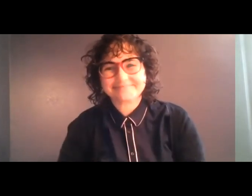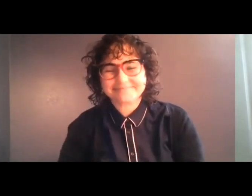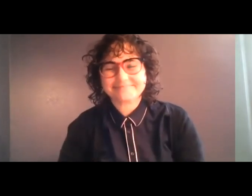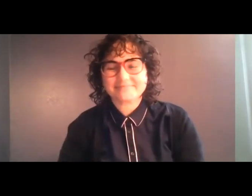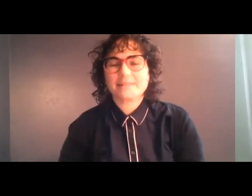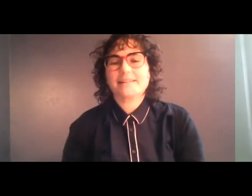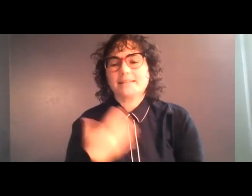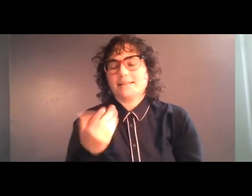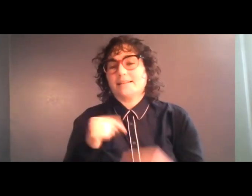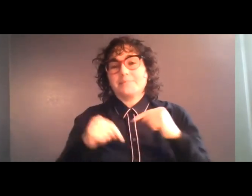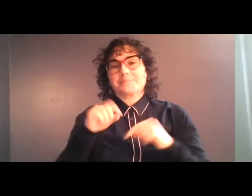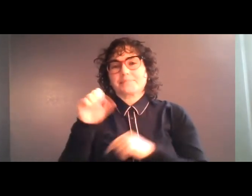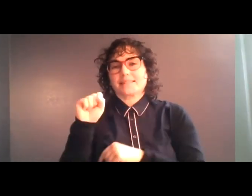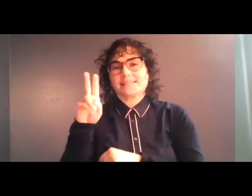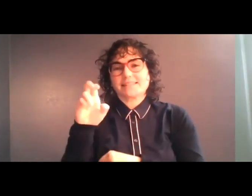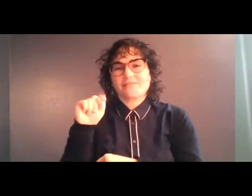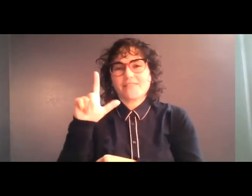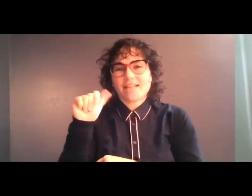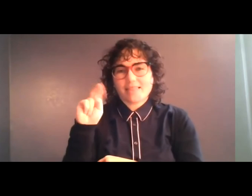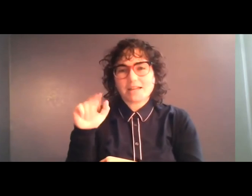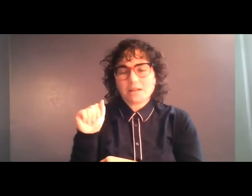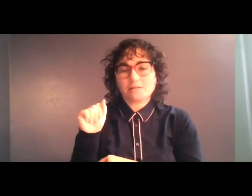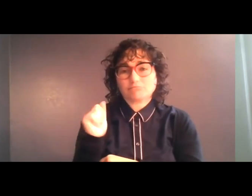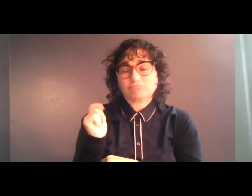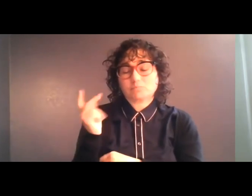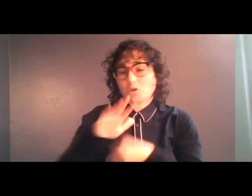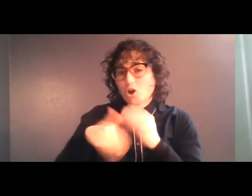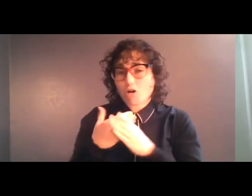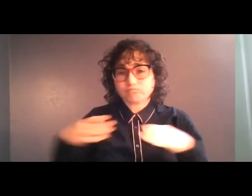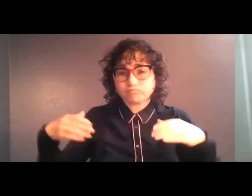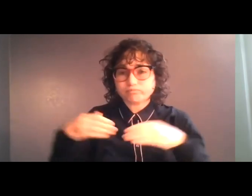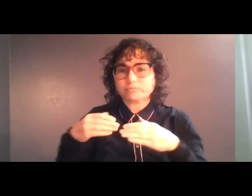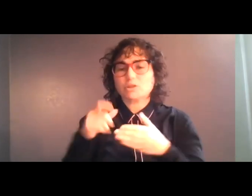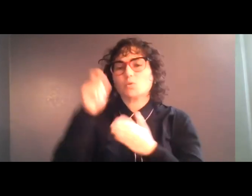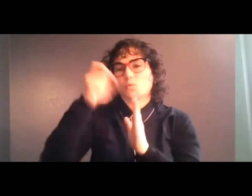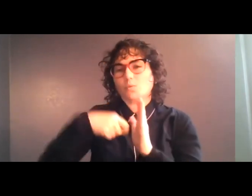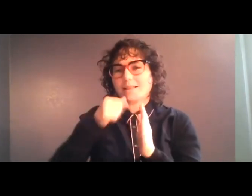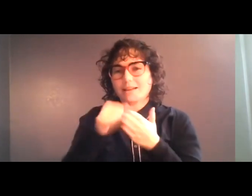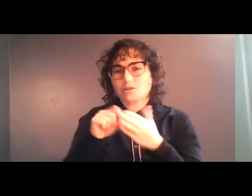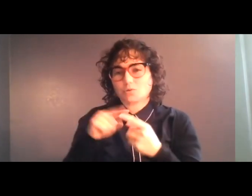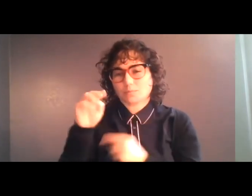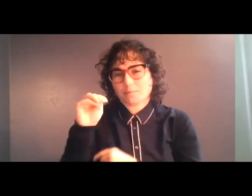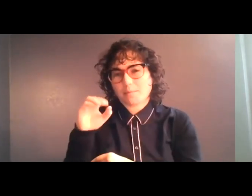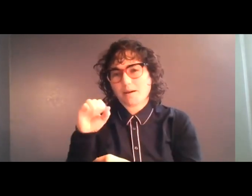So Svetlana and the gang, we got together and wrote a letter to Moscow. And then we